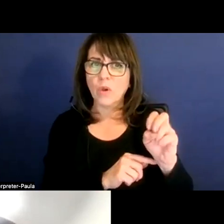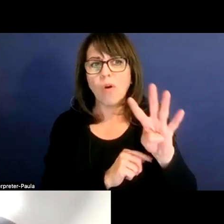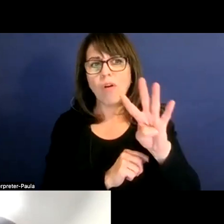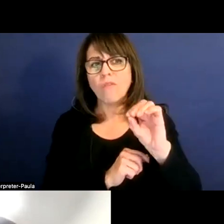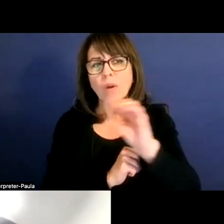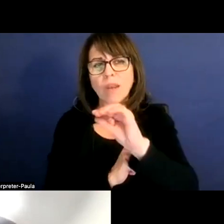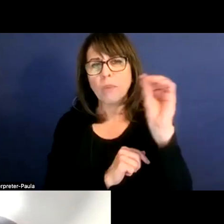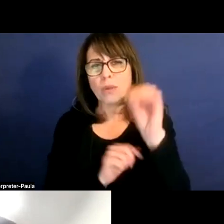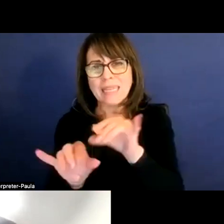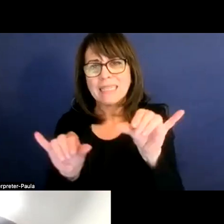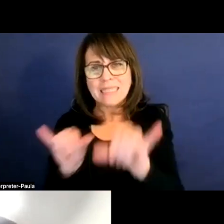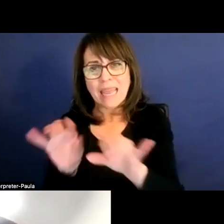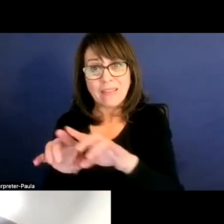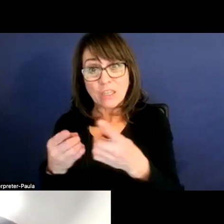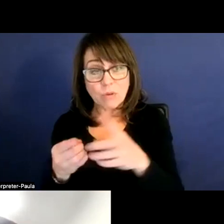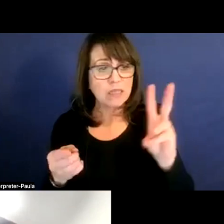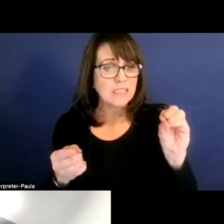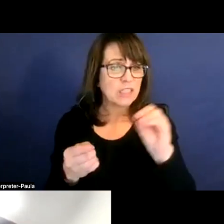60% will go to the state that's subject to recapture.